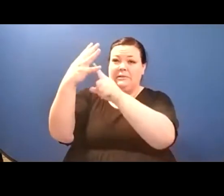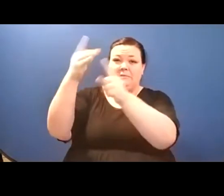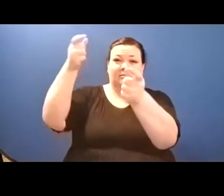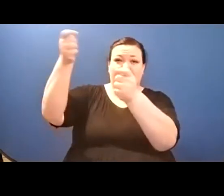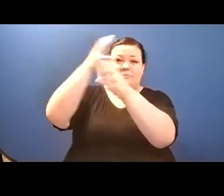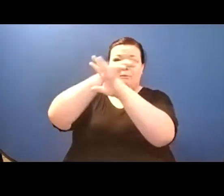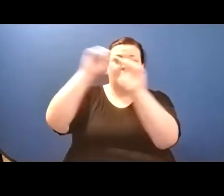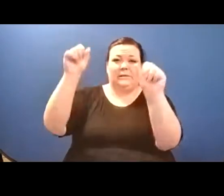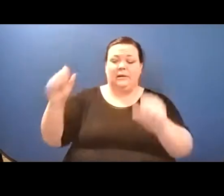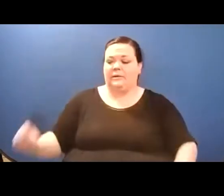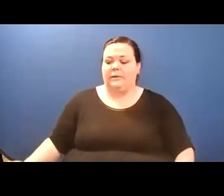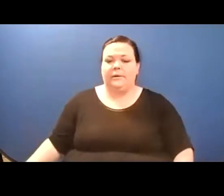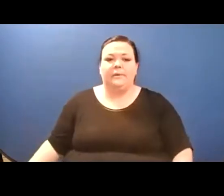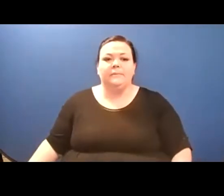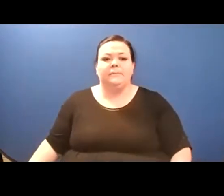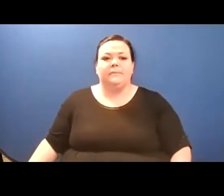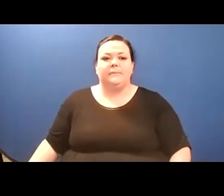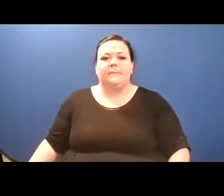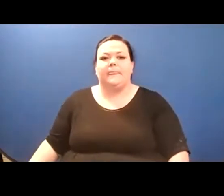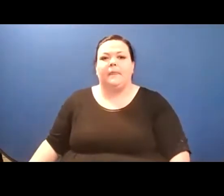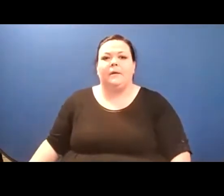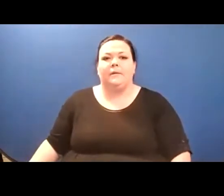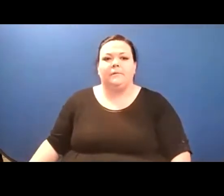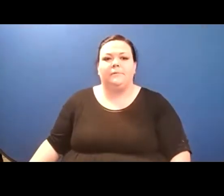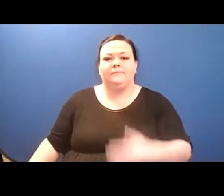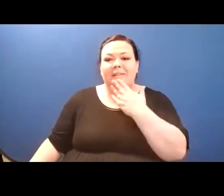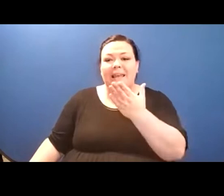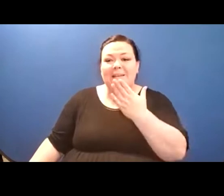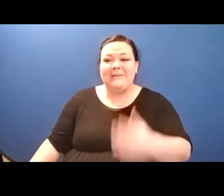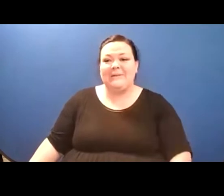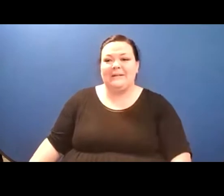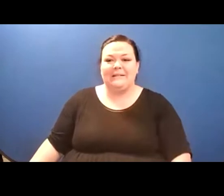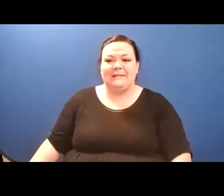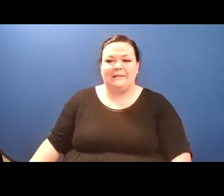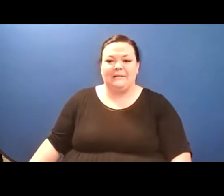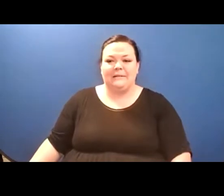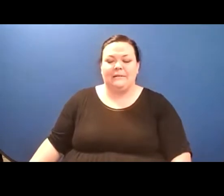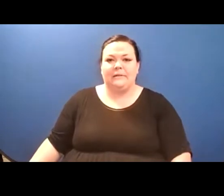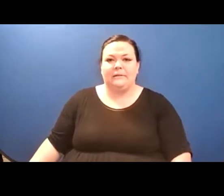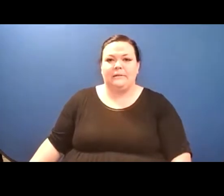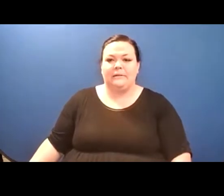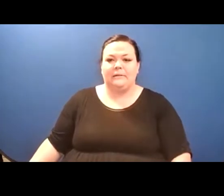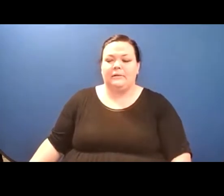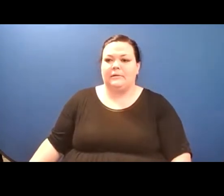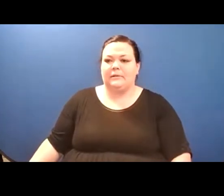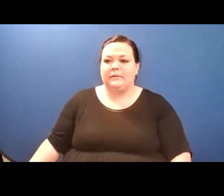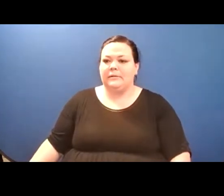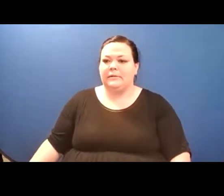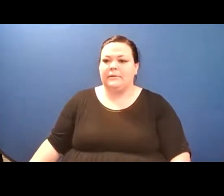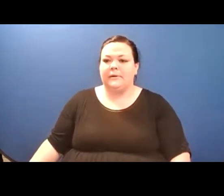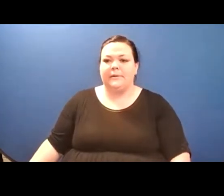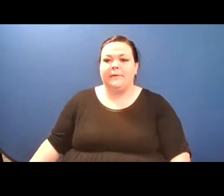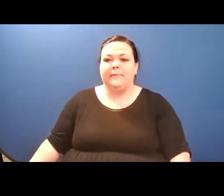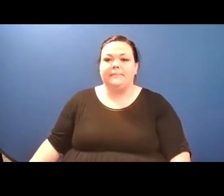just like really lovely to hold, um, and also, you know, to poets, it's important to poets to have,